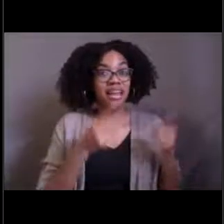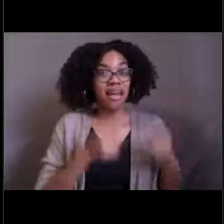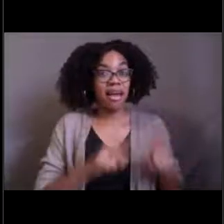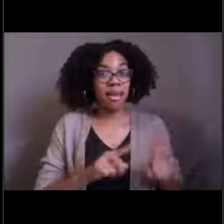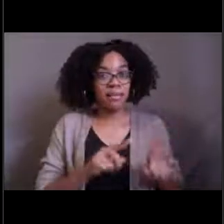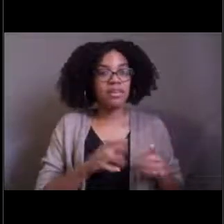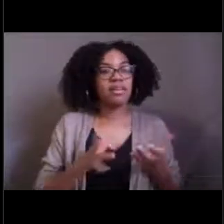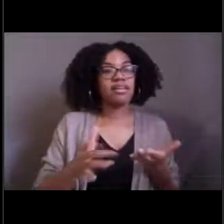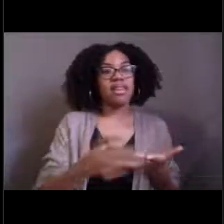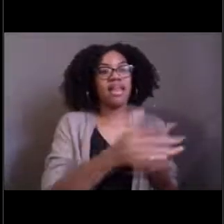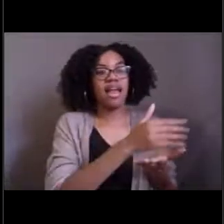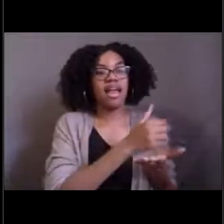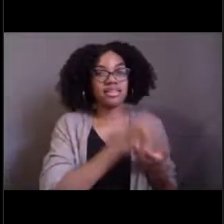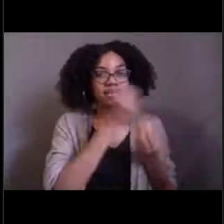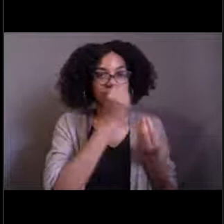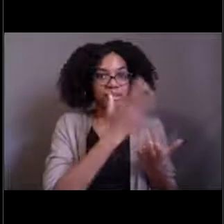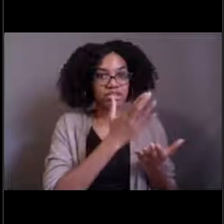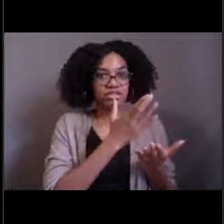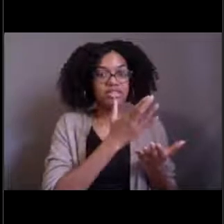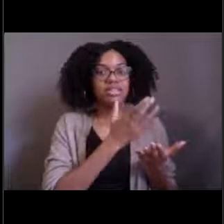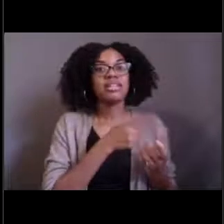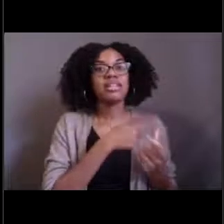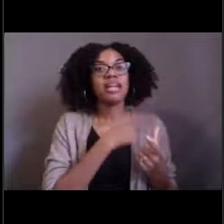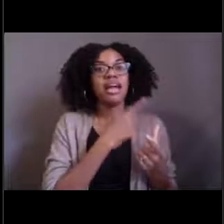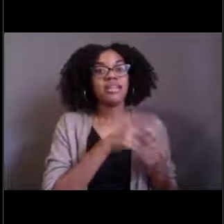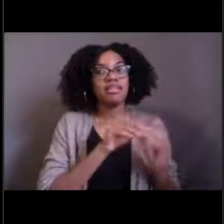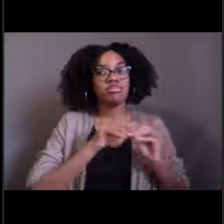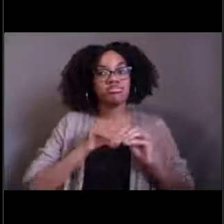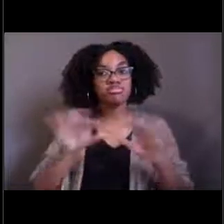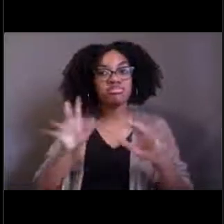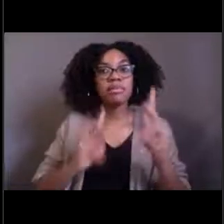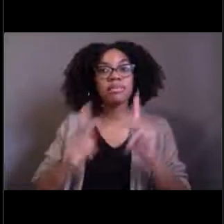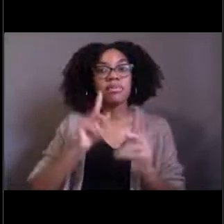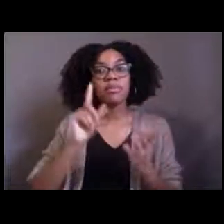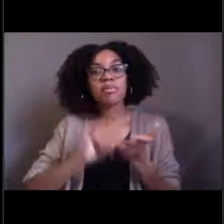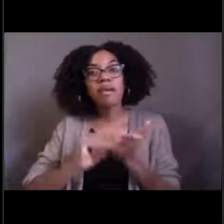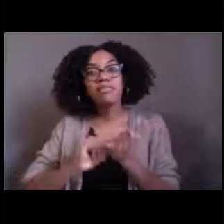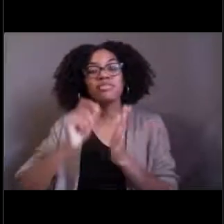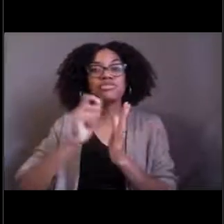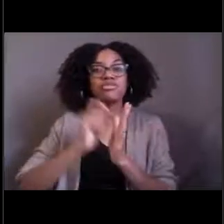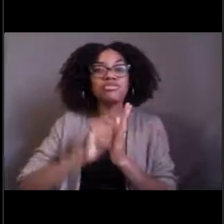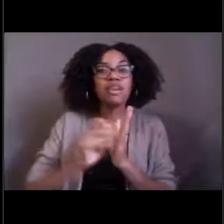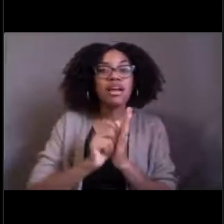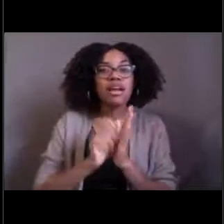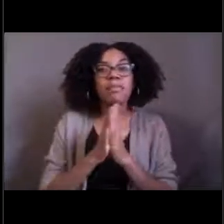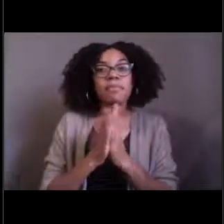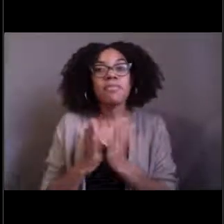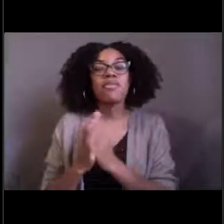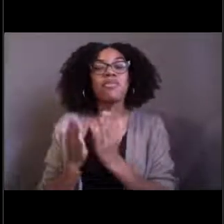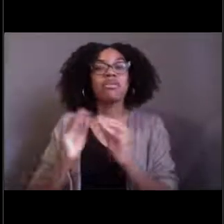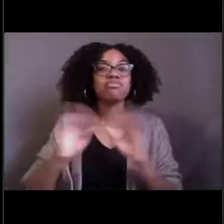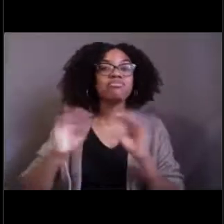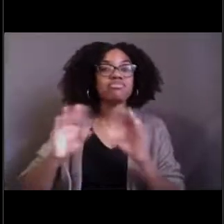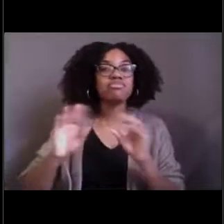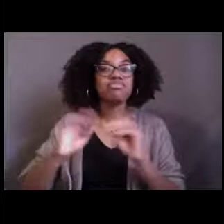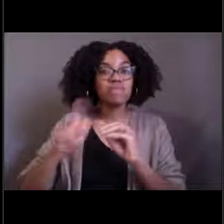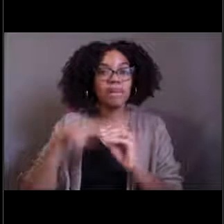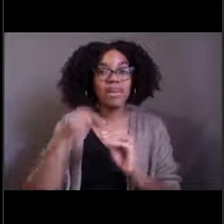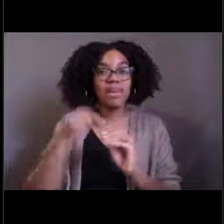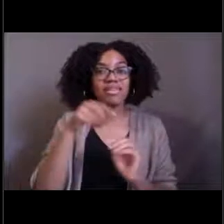to the time that people actually publish on it and we can say, I guarantee you that this is a new species. It takes a little bit of time for scientists